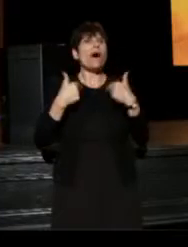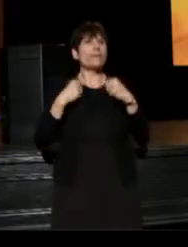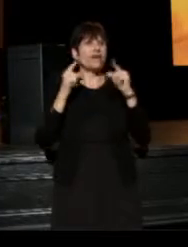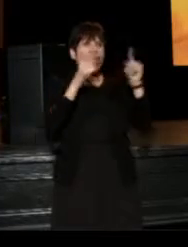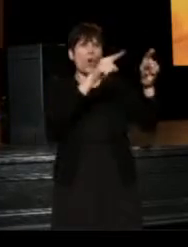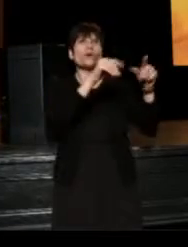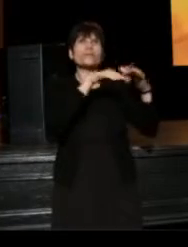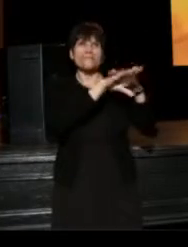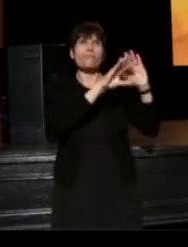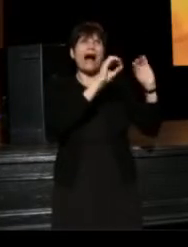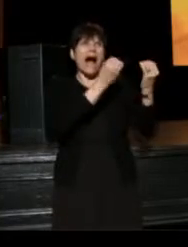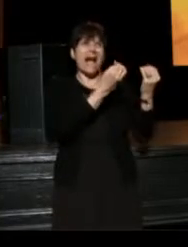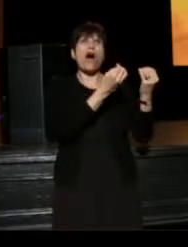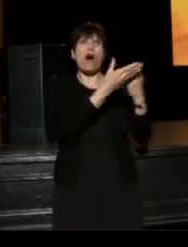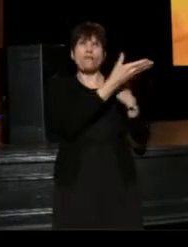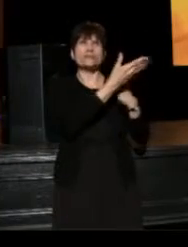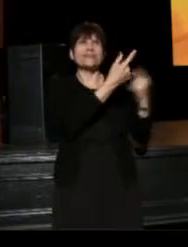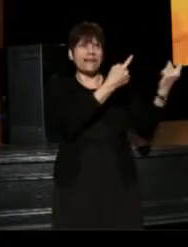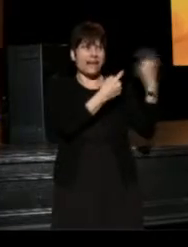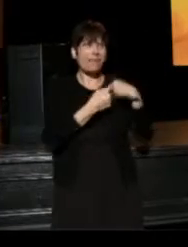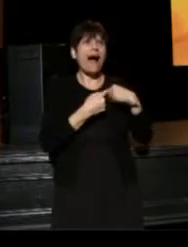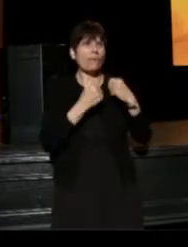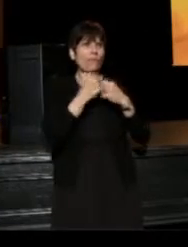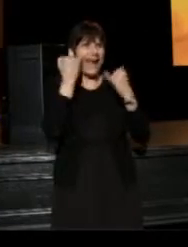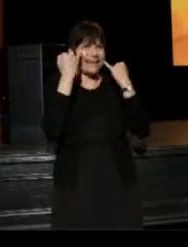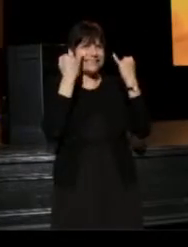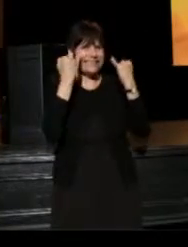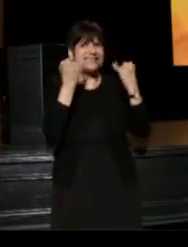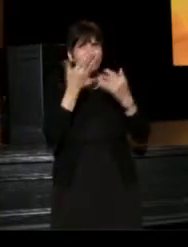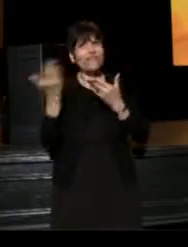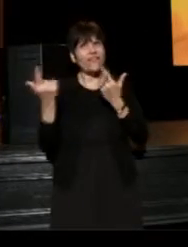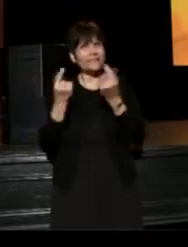and come out with ideas and things for them to do.